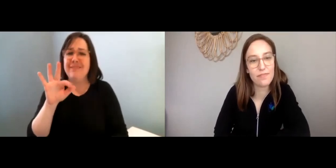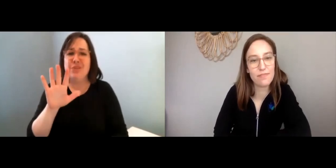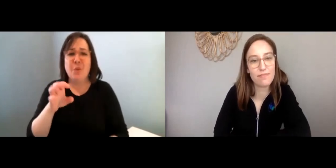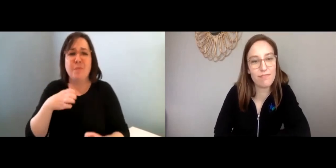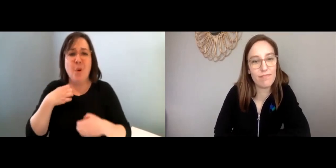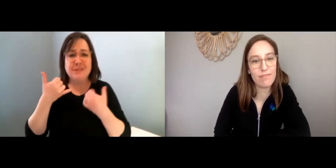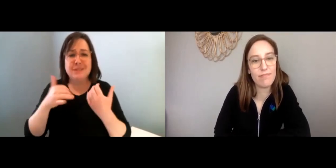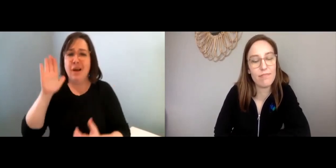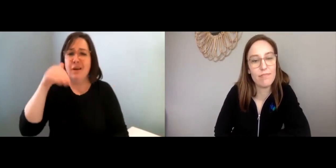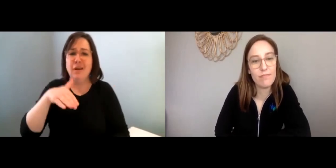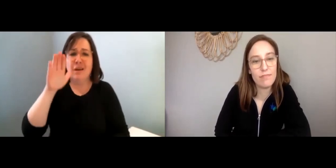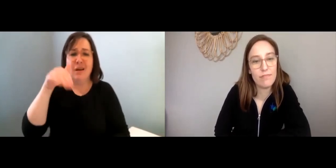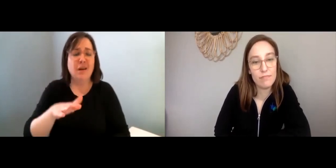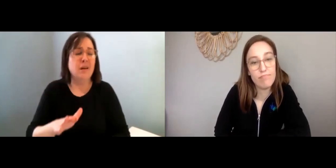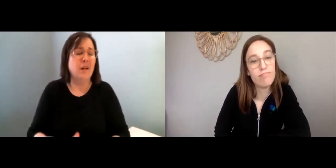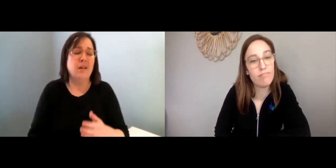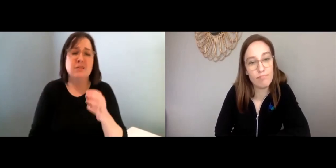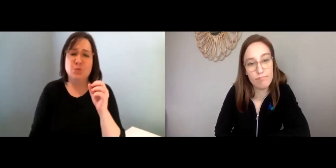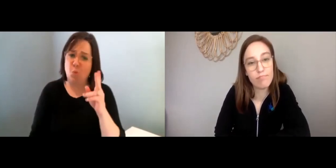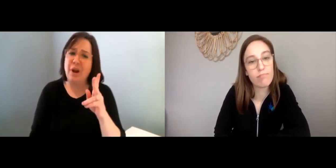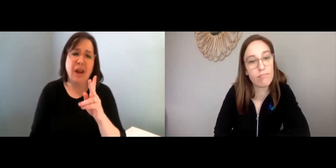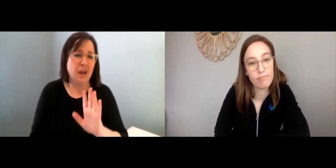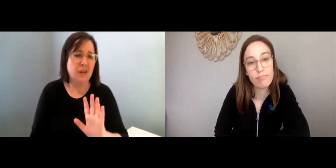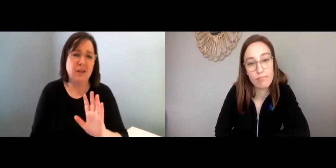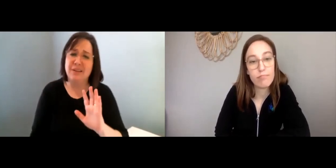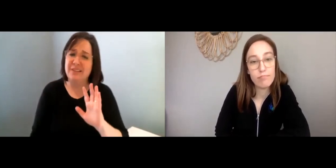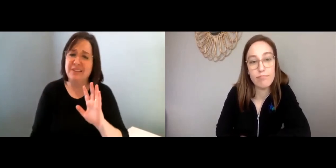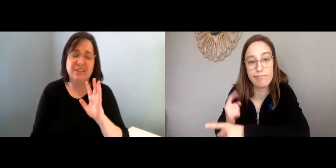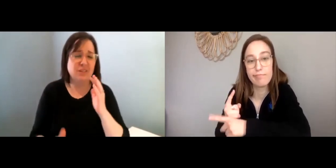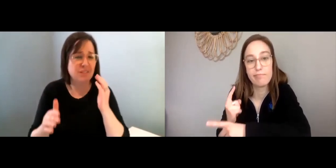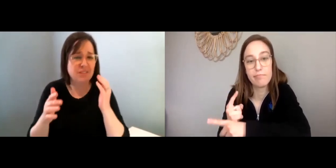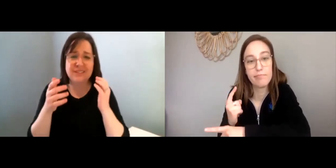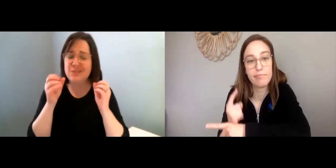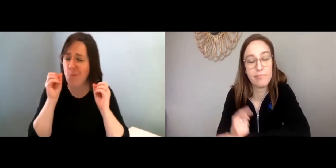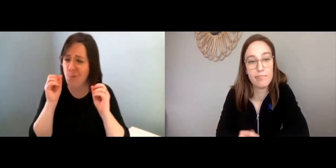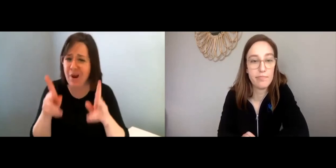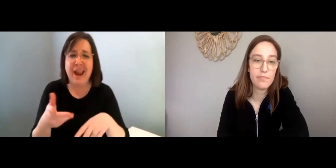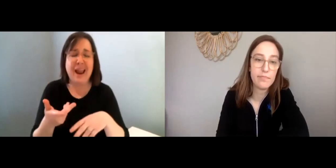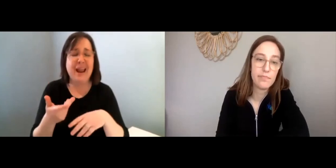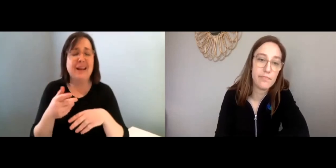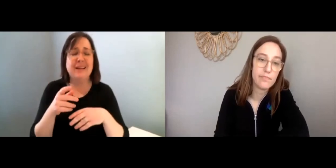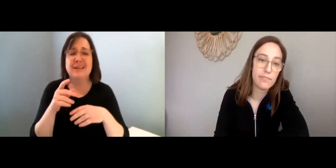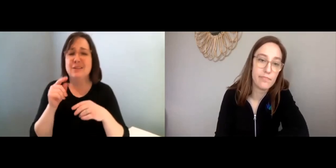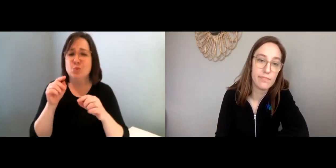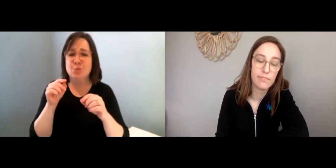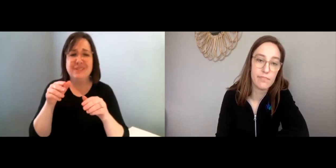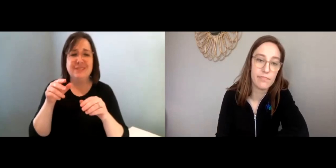And if you find that your emotions are kind of a roller coaster, that’s OK. It’s OK.